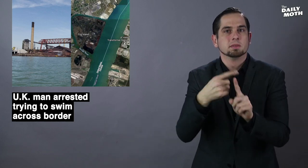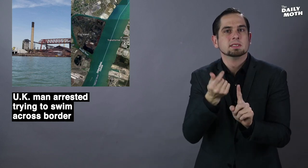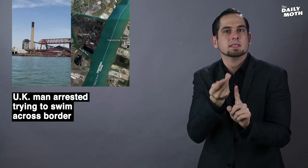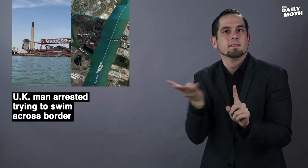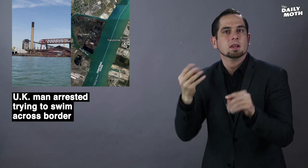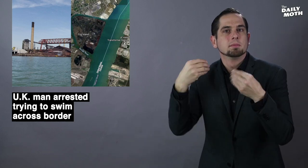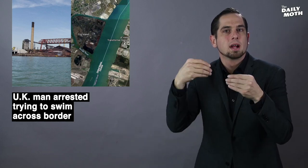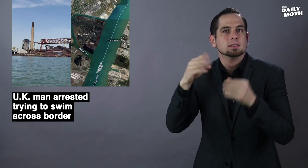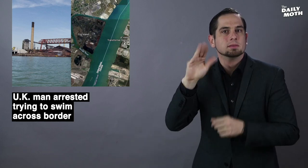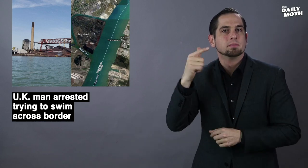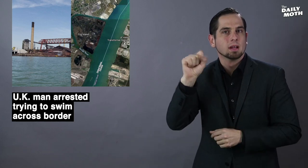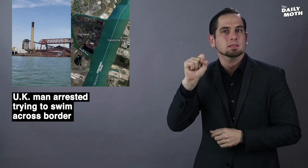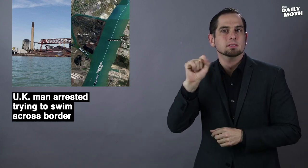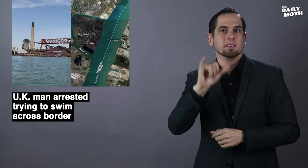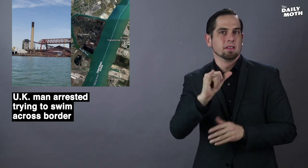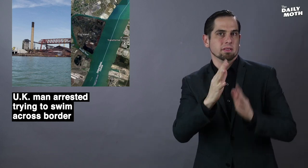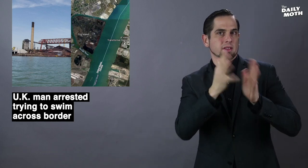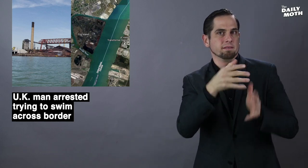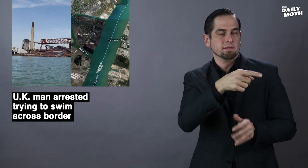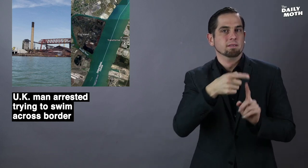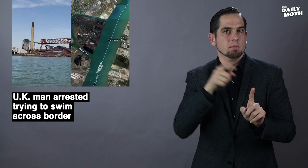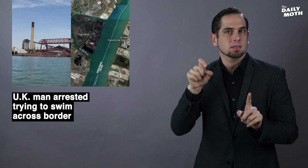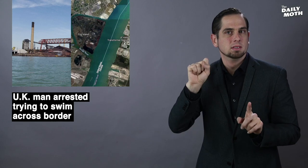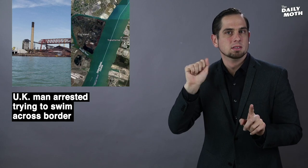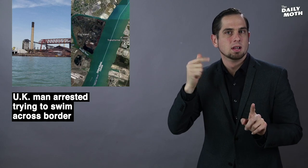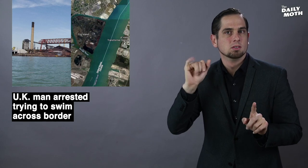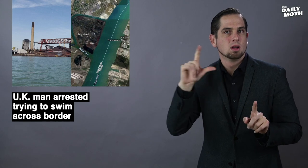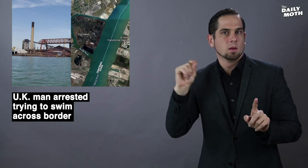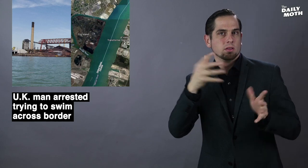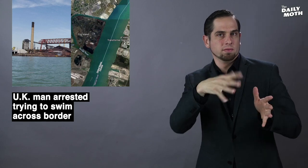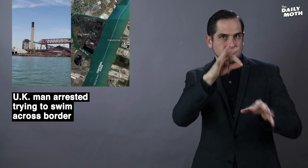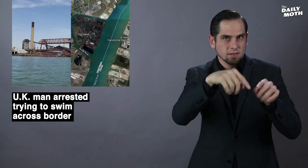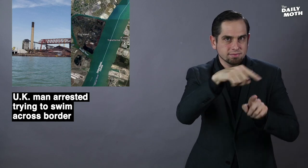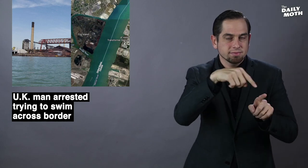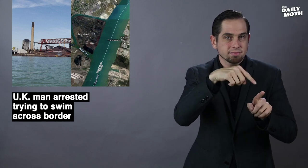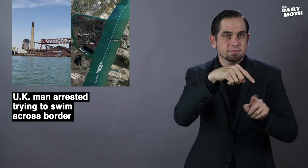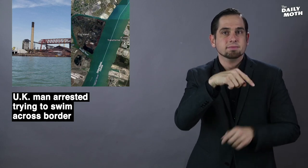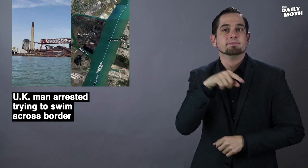and several plastic bags left behind by Sagajillo.